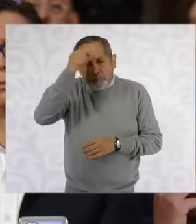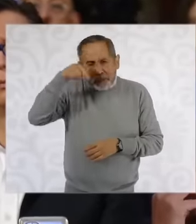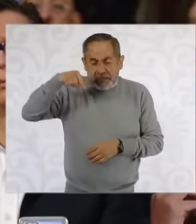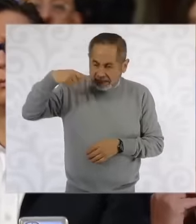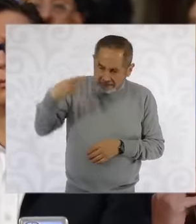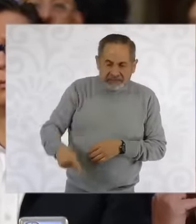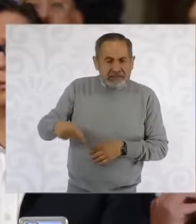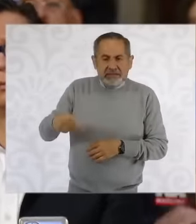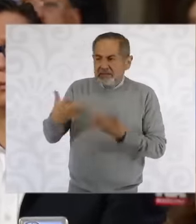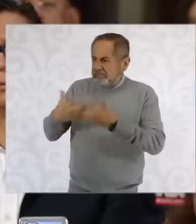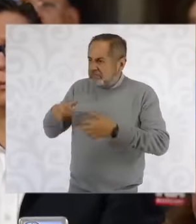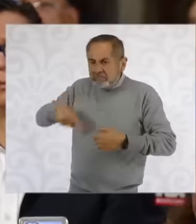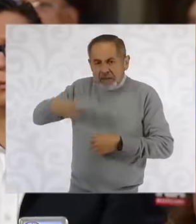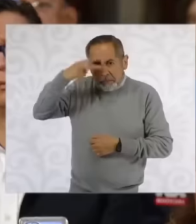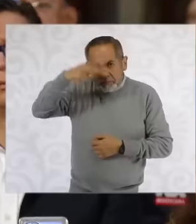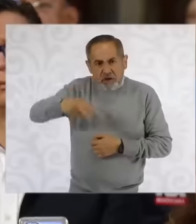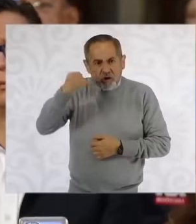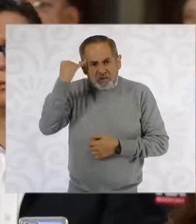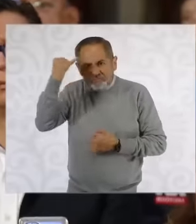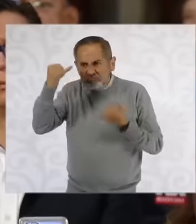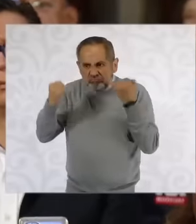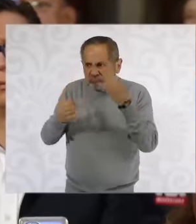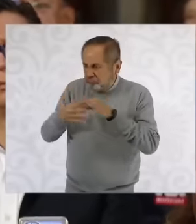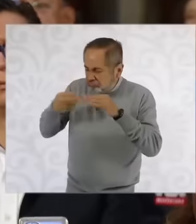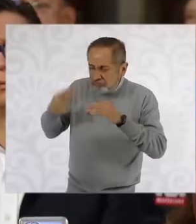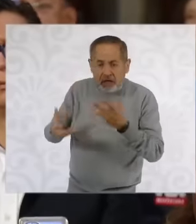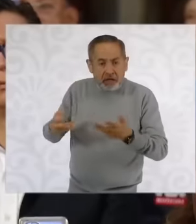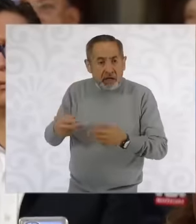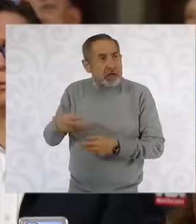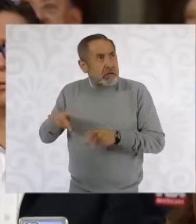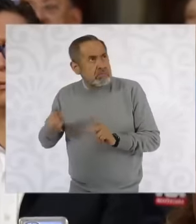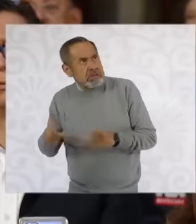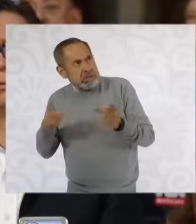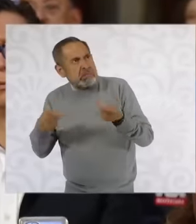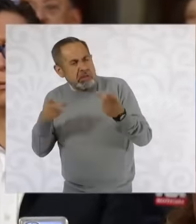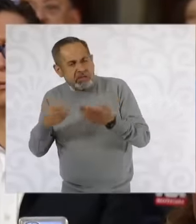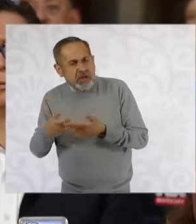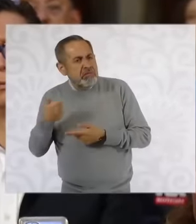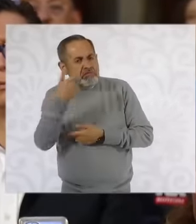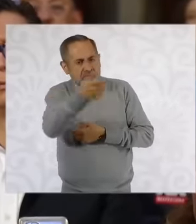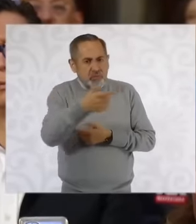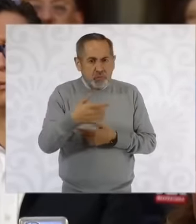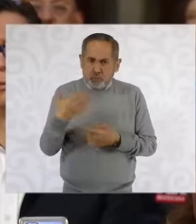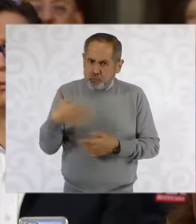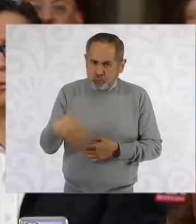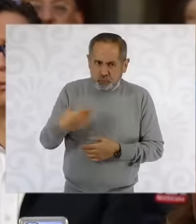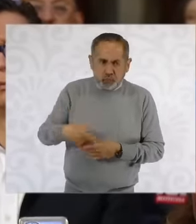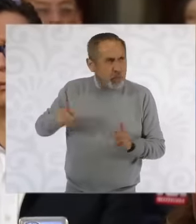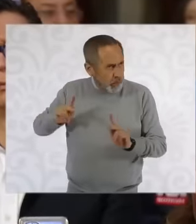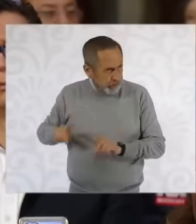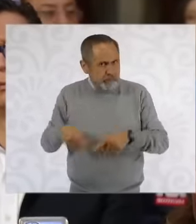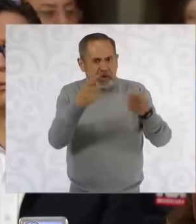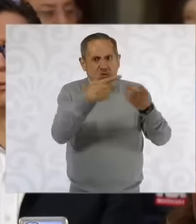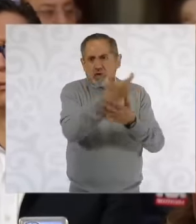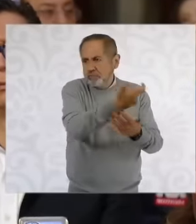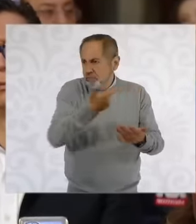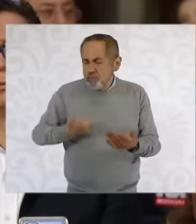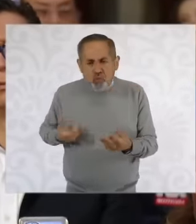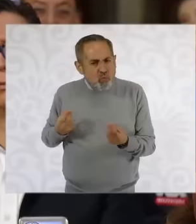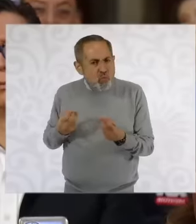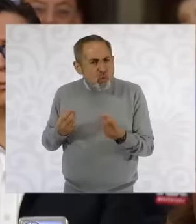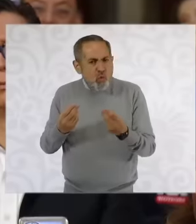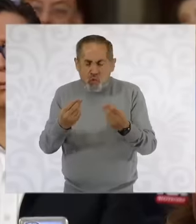because Mexico sells to the United States this amount is historic eh There is a strategy